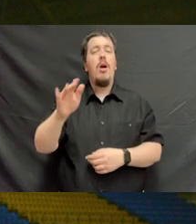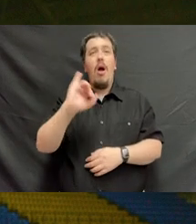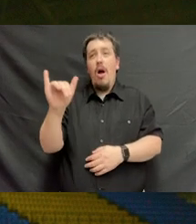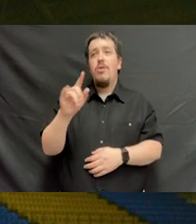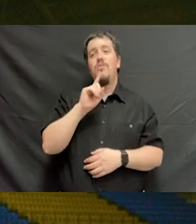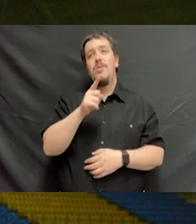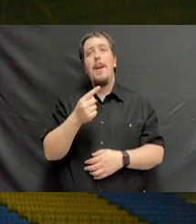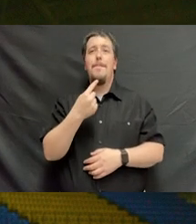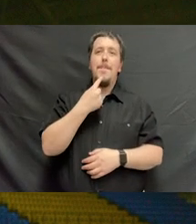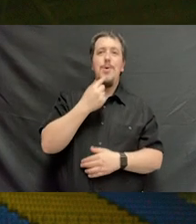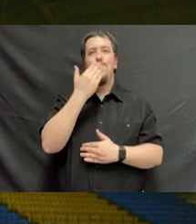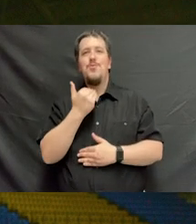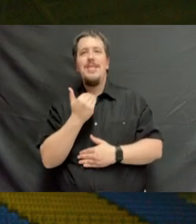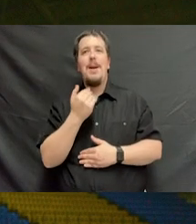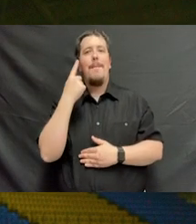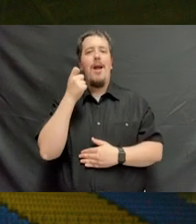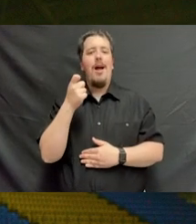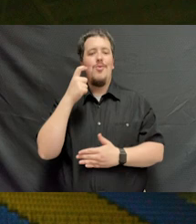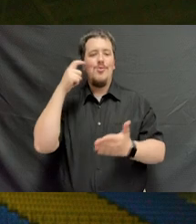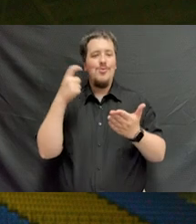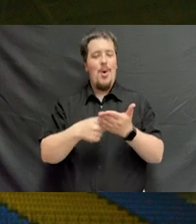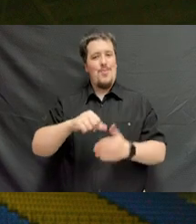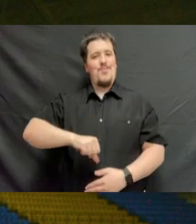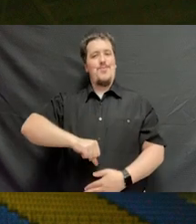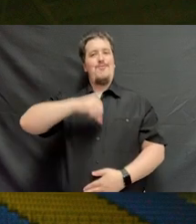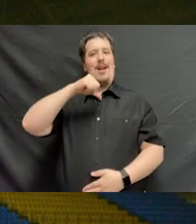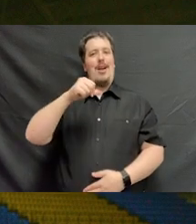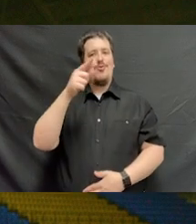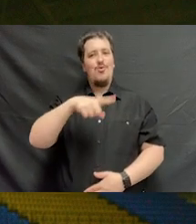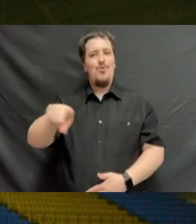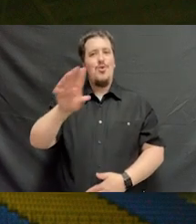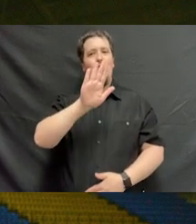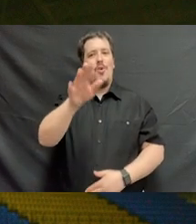It's also a bittersweet moment when we acknowledge our pride in you and your accomplishments,